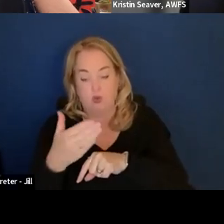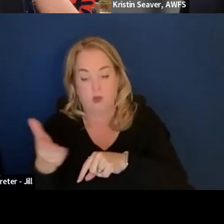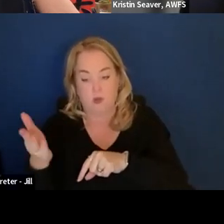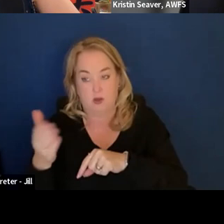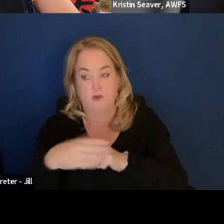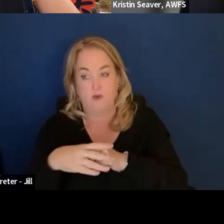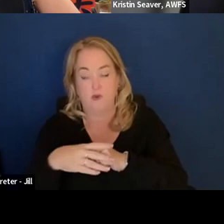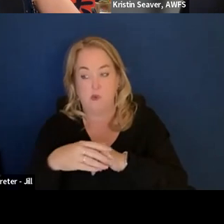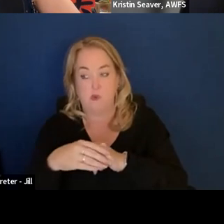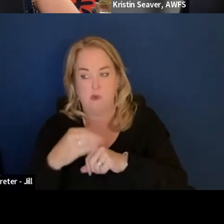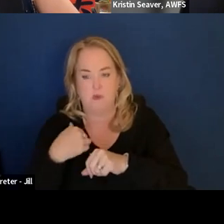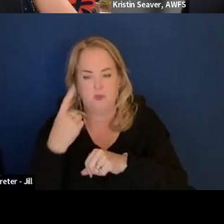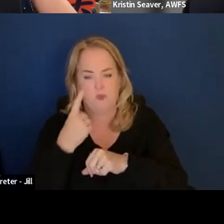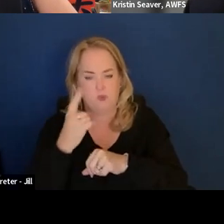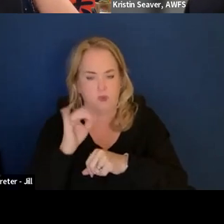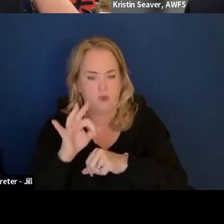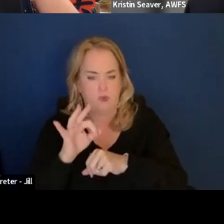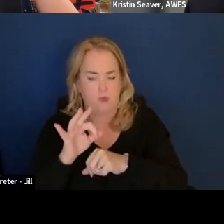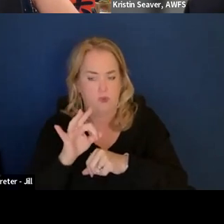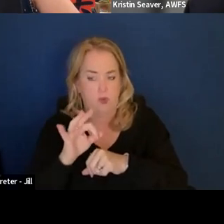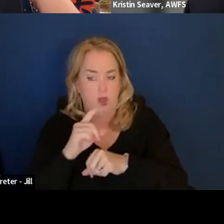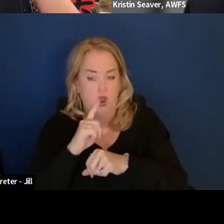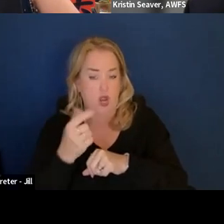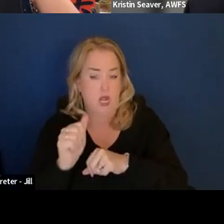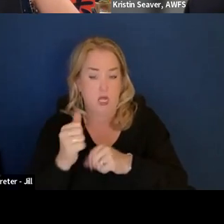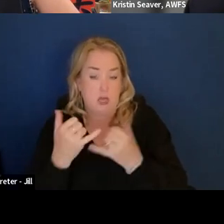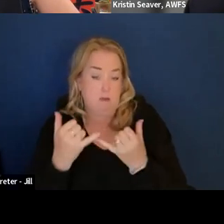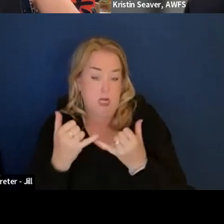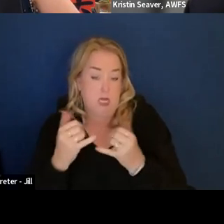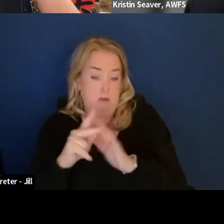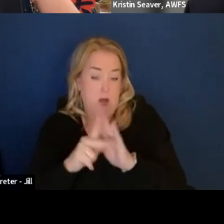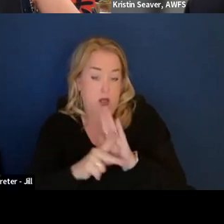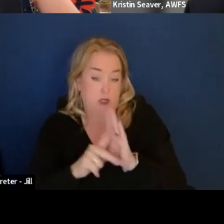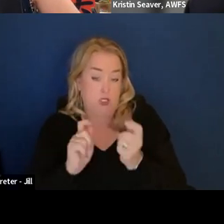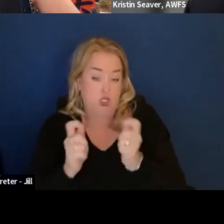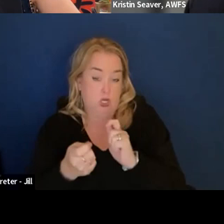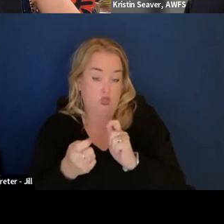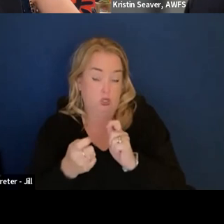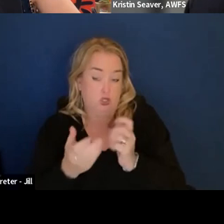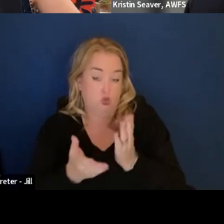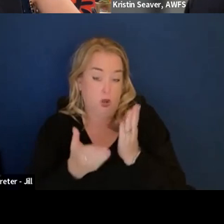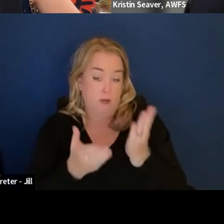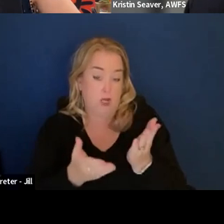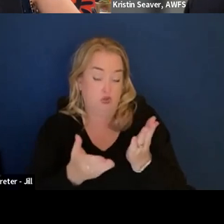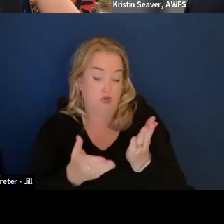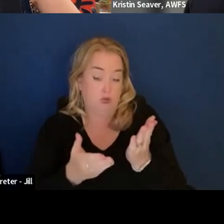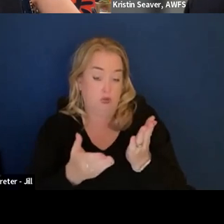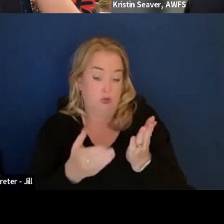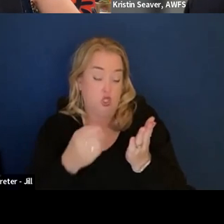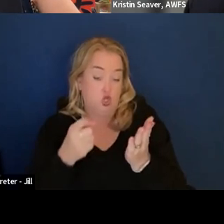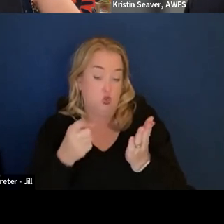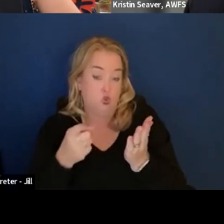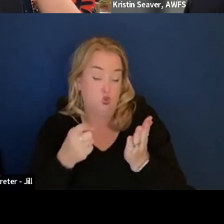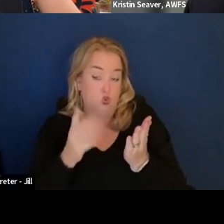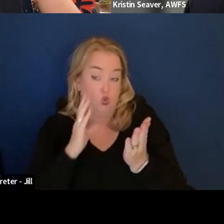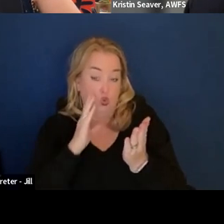I mean, not any like regulatory changes, but I mean there are things